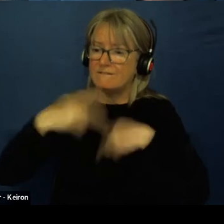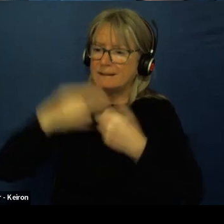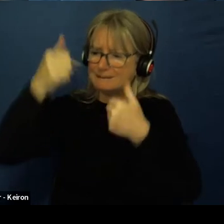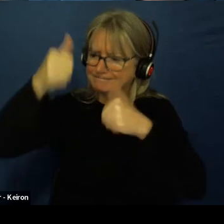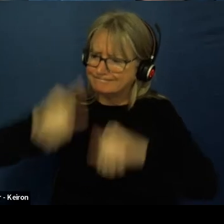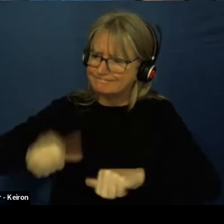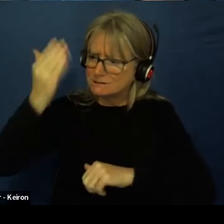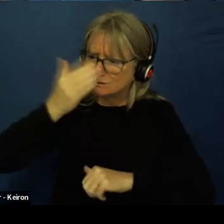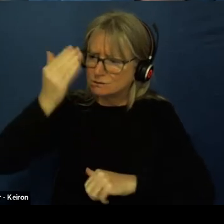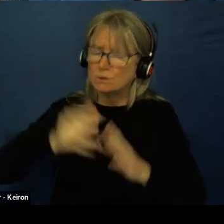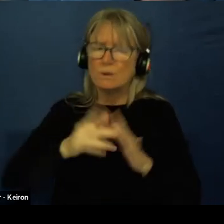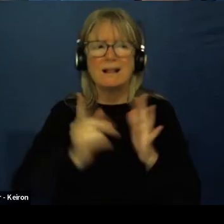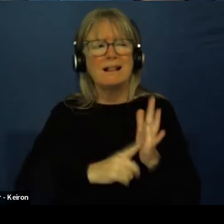Yeah.